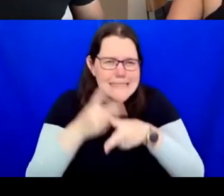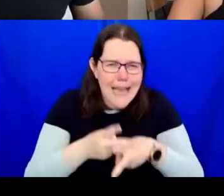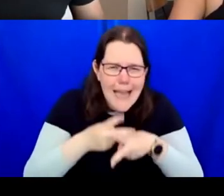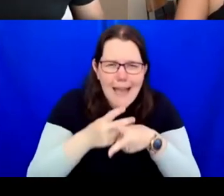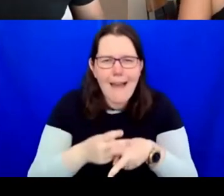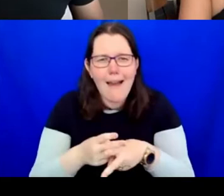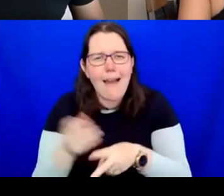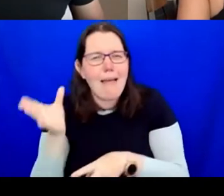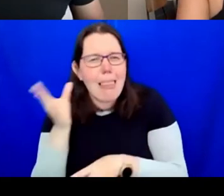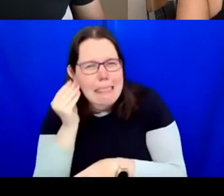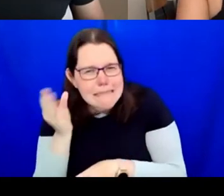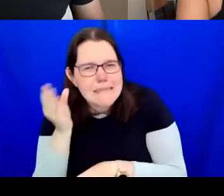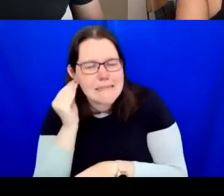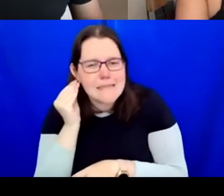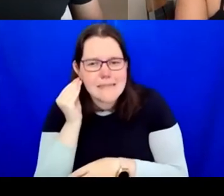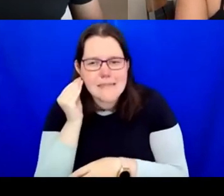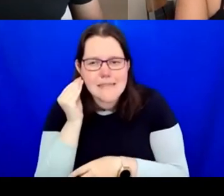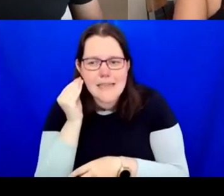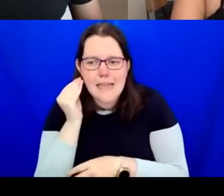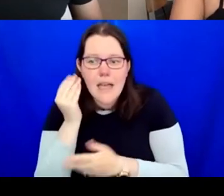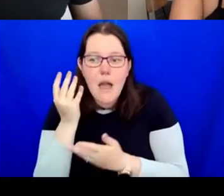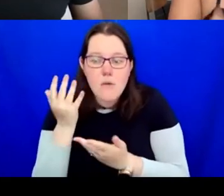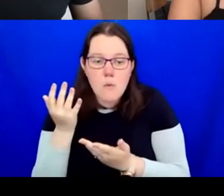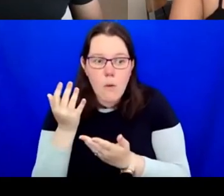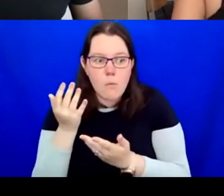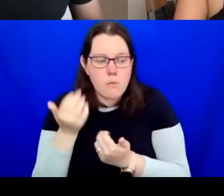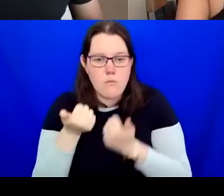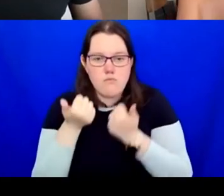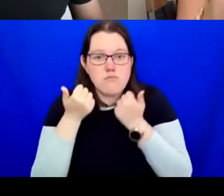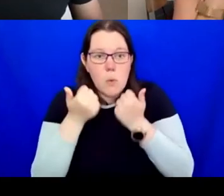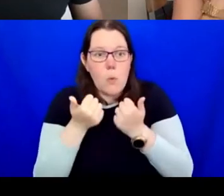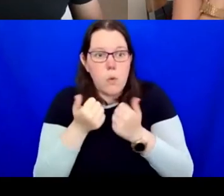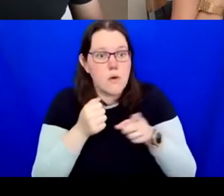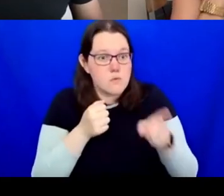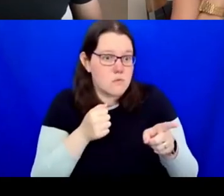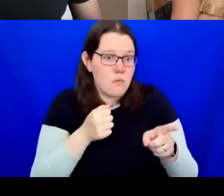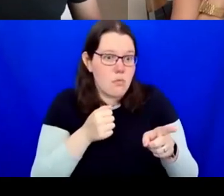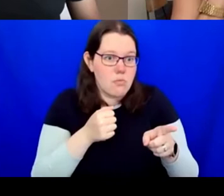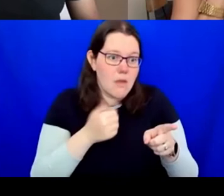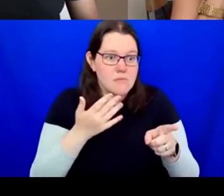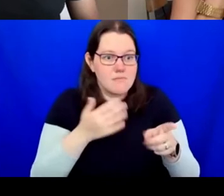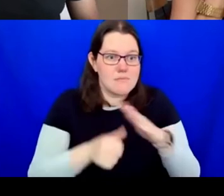so it's good that as a head of an organisation that you're putting that at the front as well.